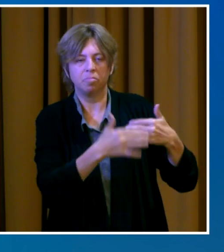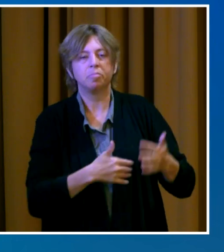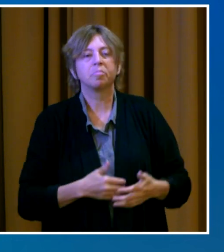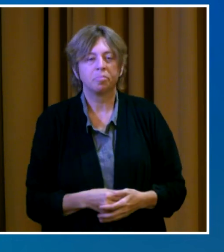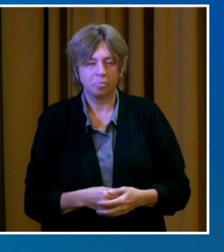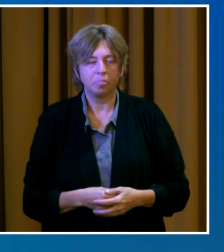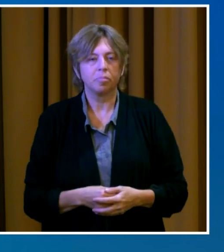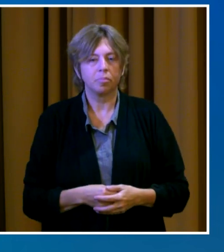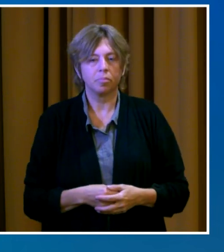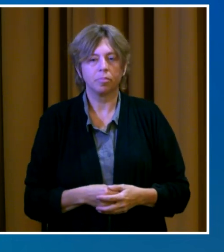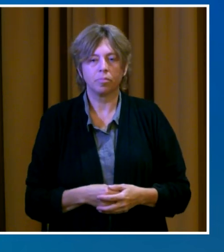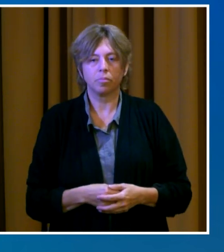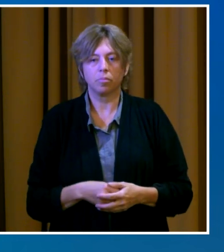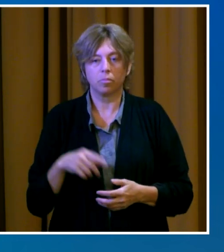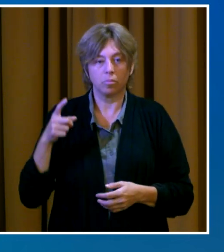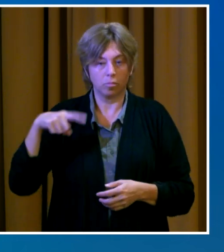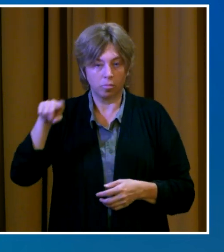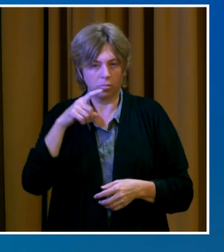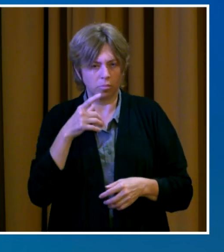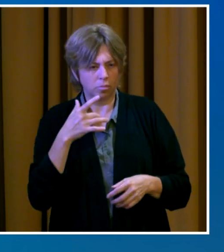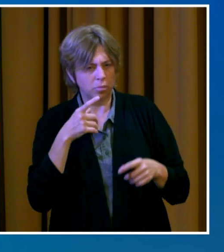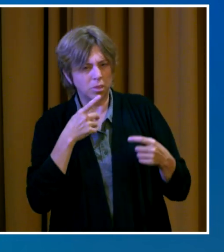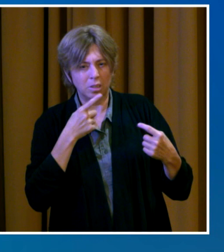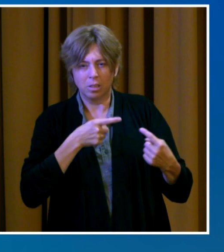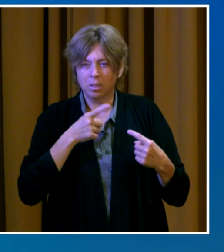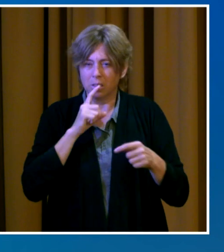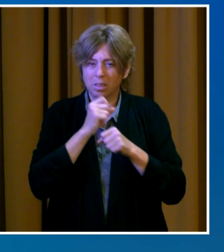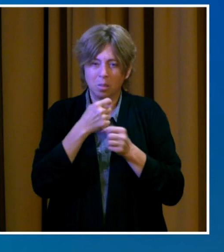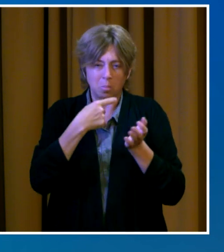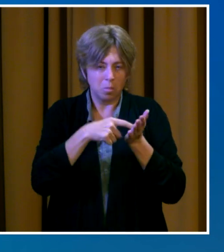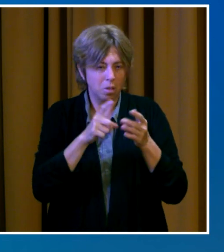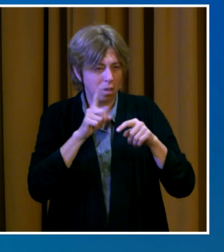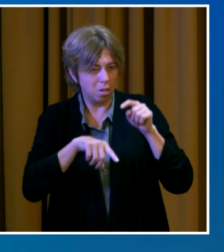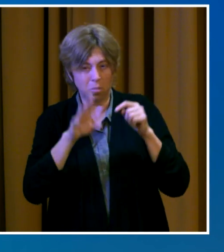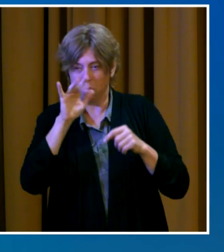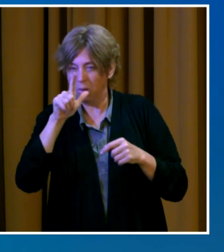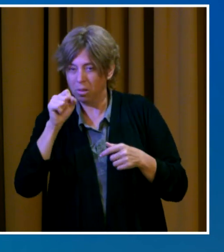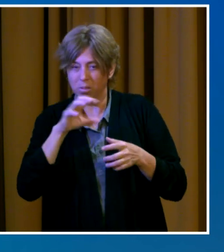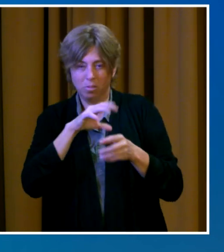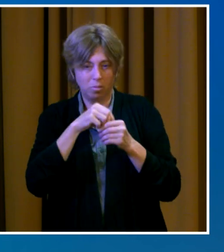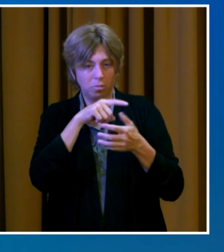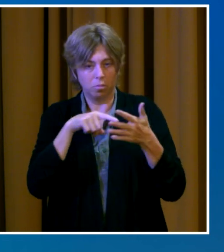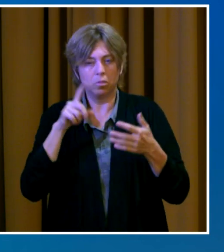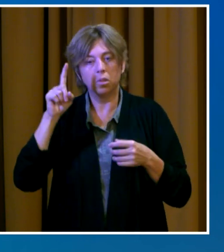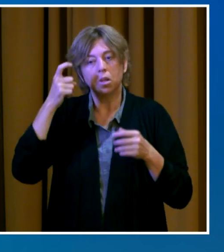utilities, Governor Inslee has also issued an extension of the